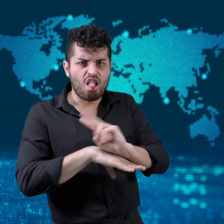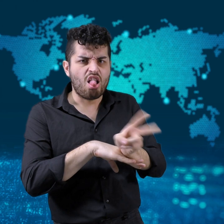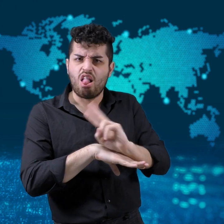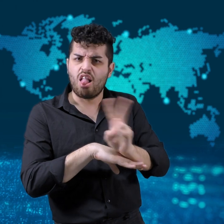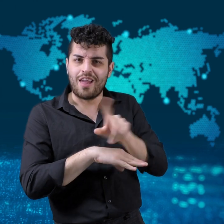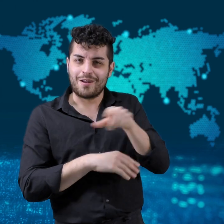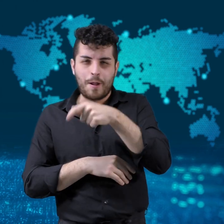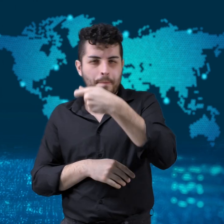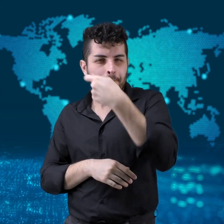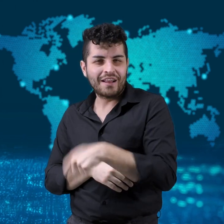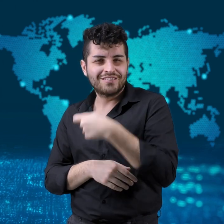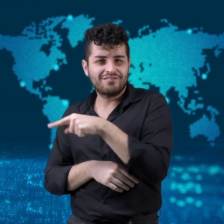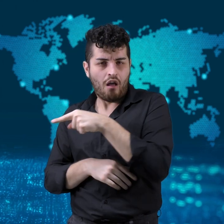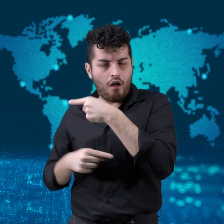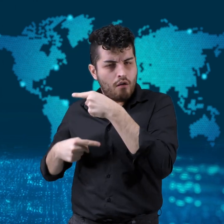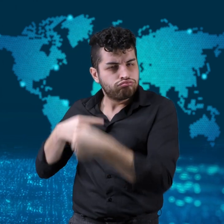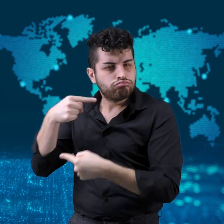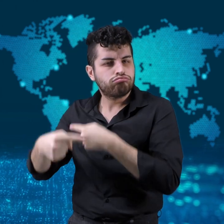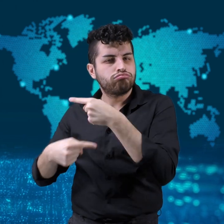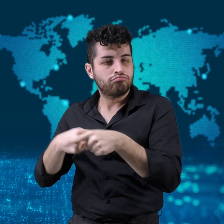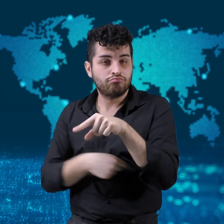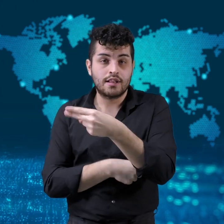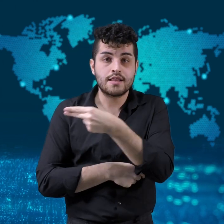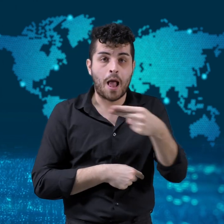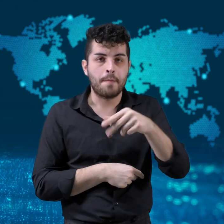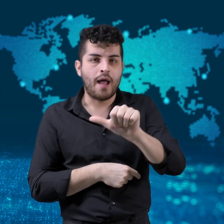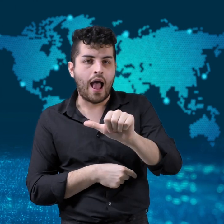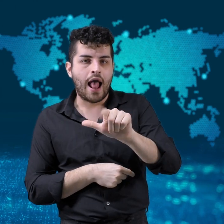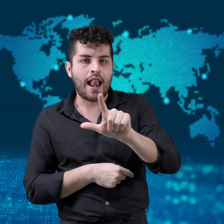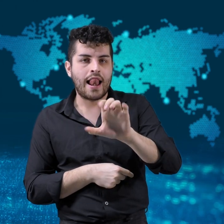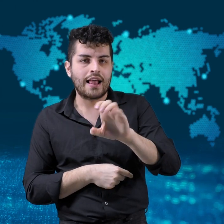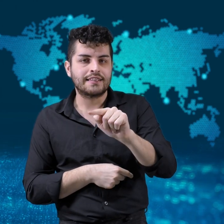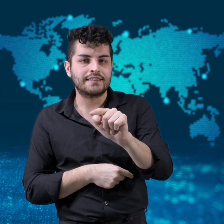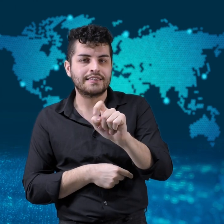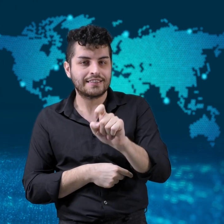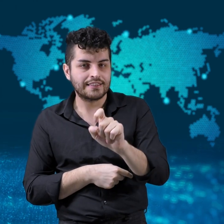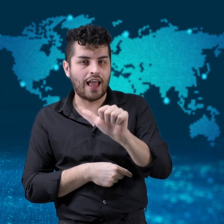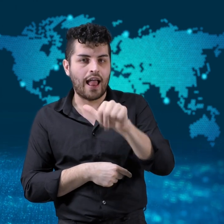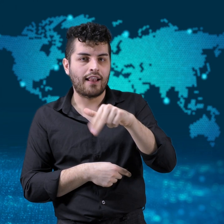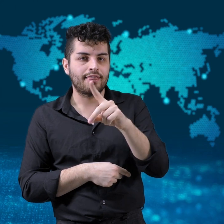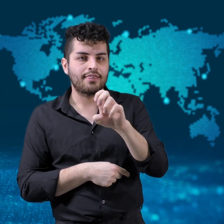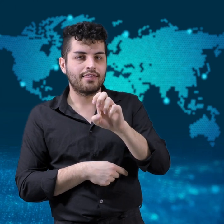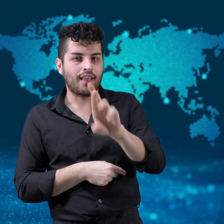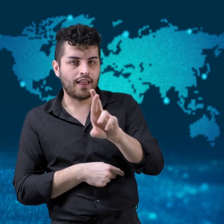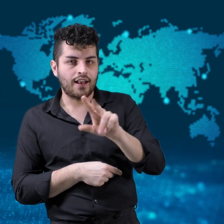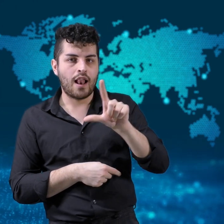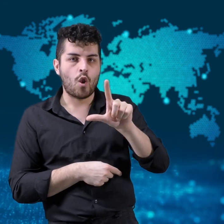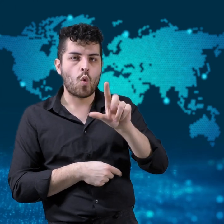Alexander Lukashenko, won his sixth term.